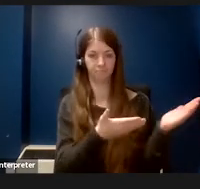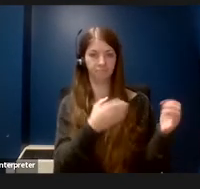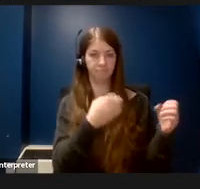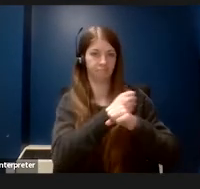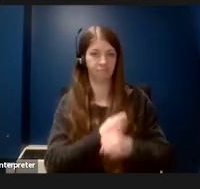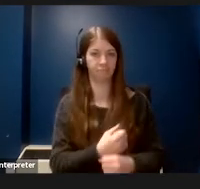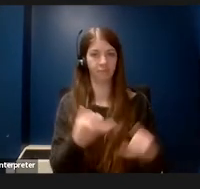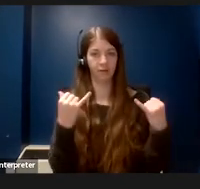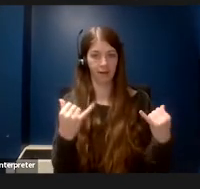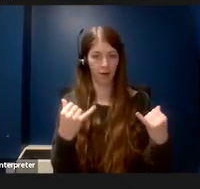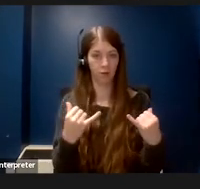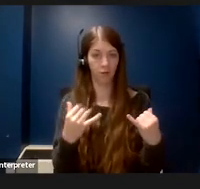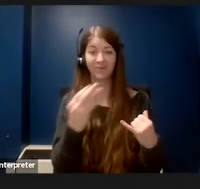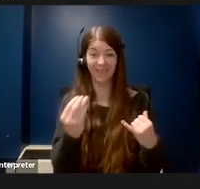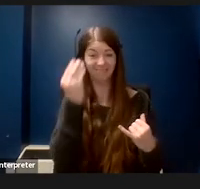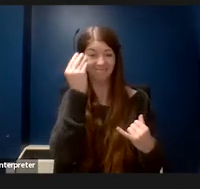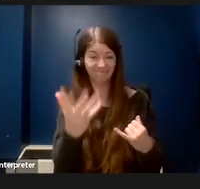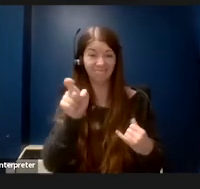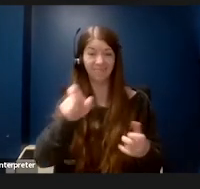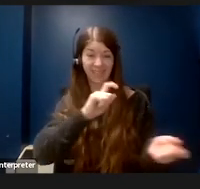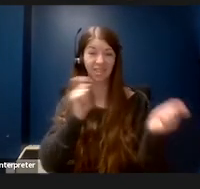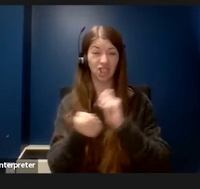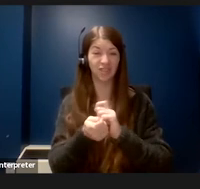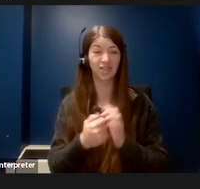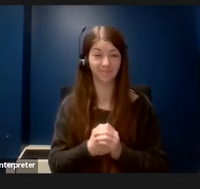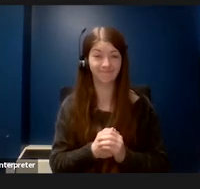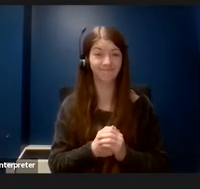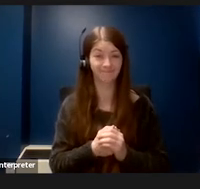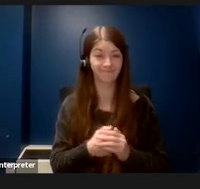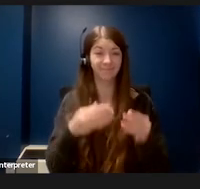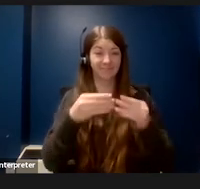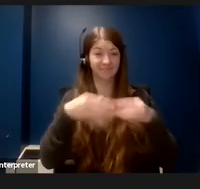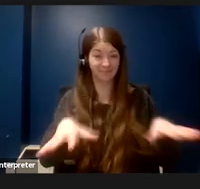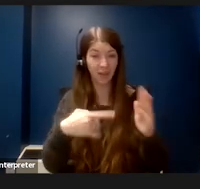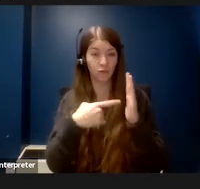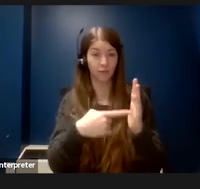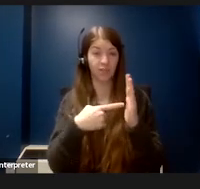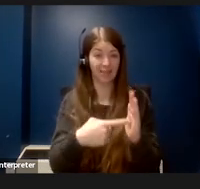and this needs to change. The lack of representation from those with disabilities